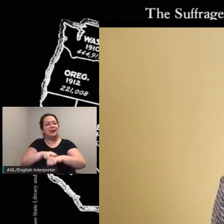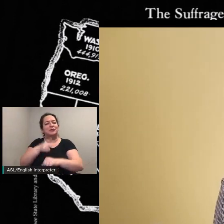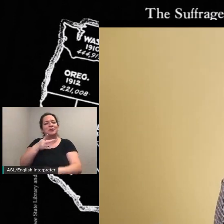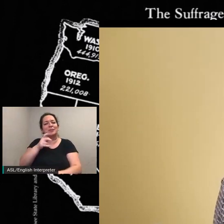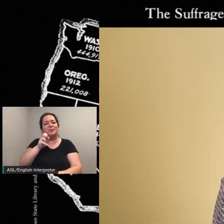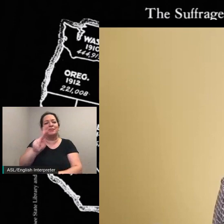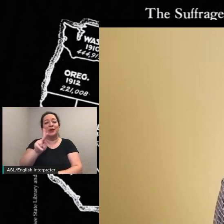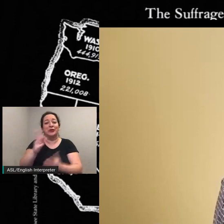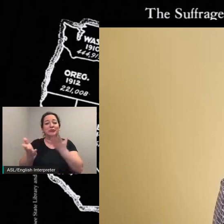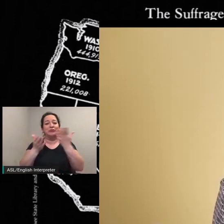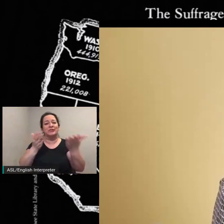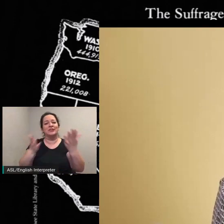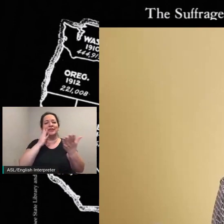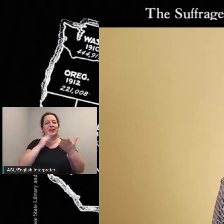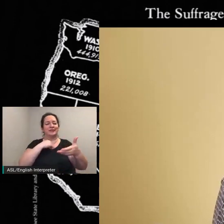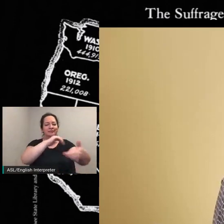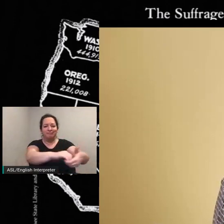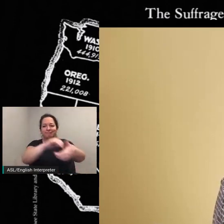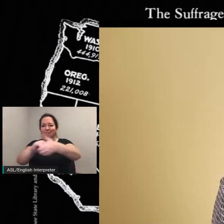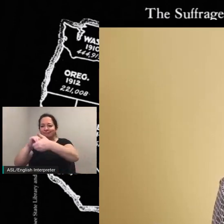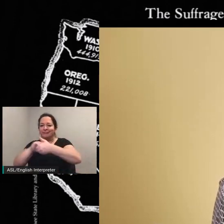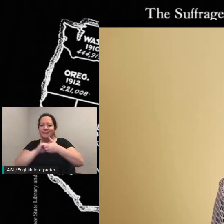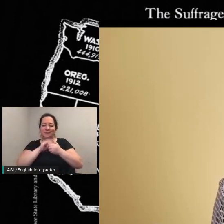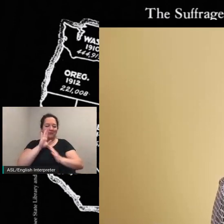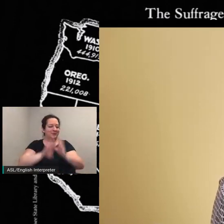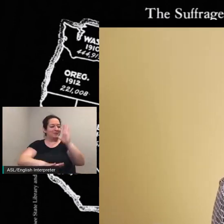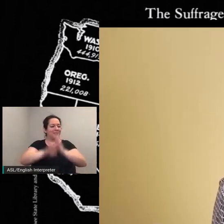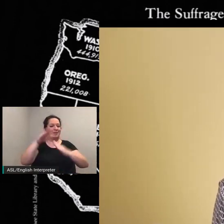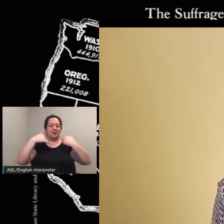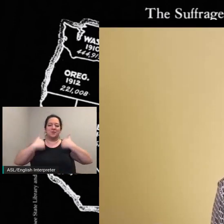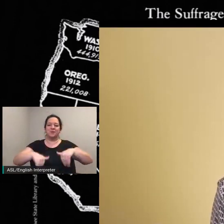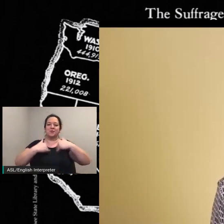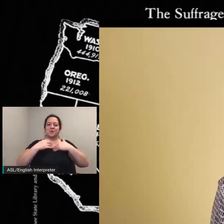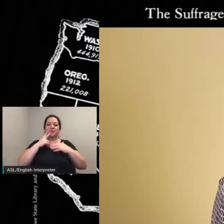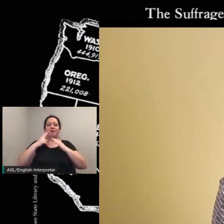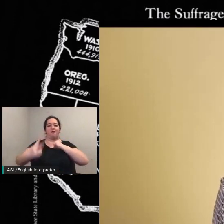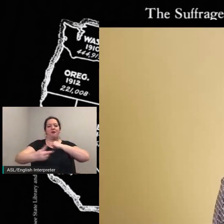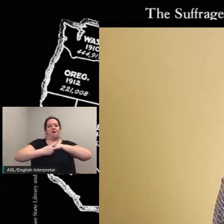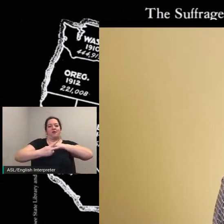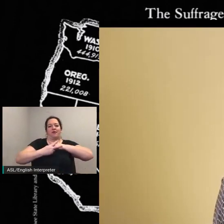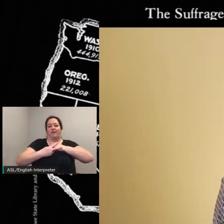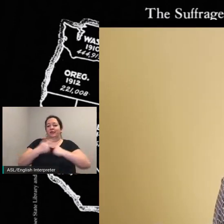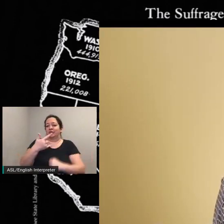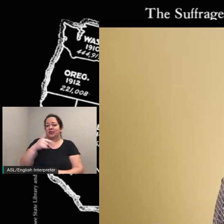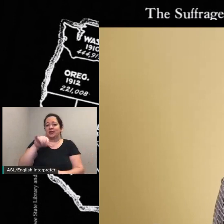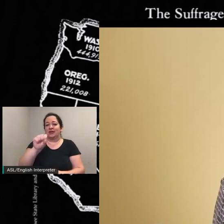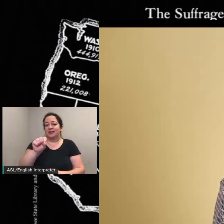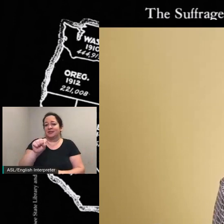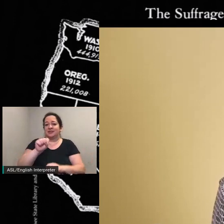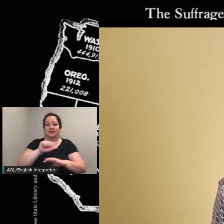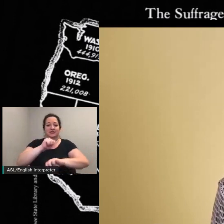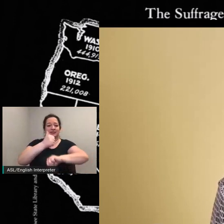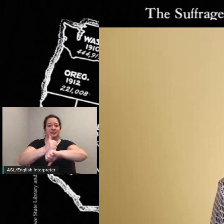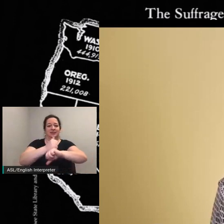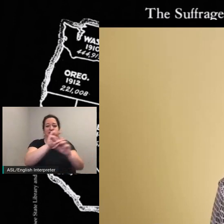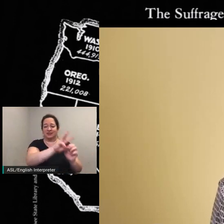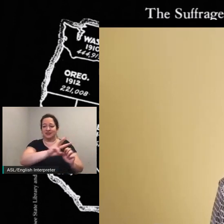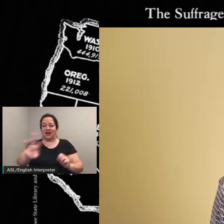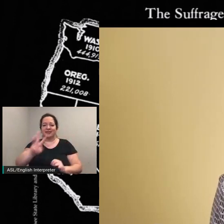to develop one of the most comprehensive archival gis sites dedicated to this event in our nation's history